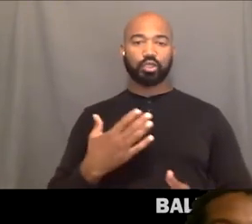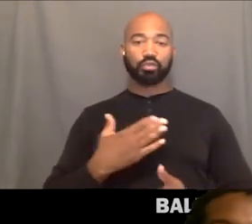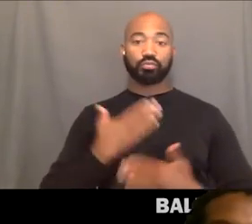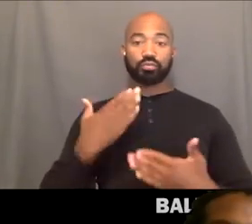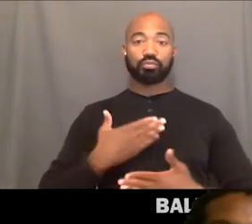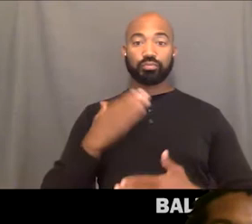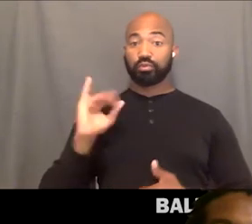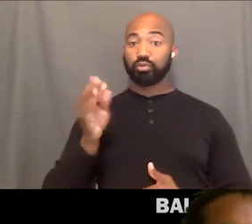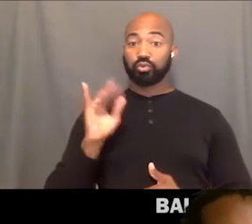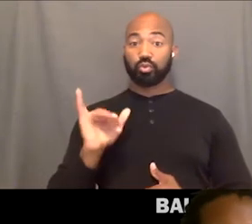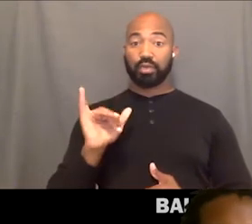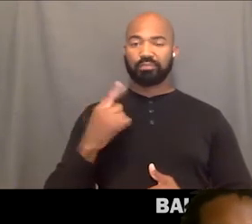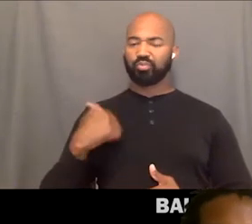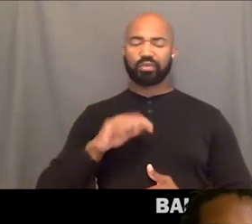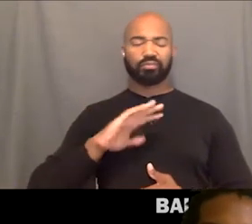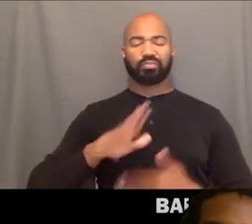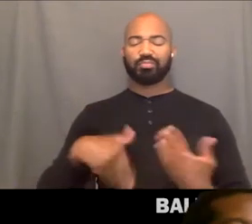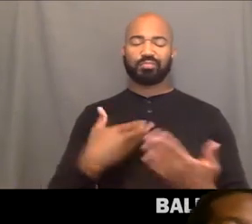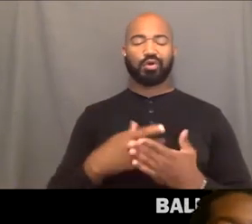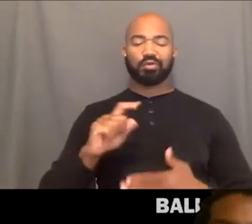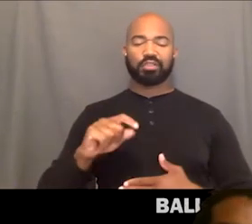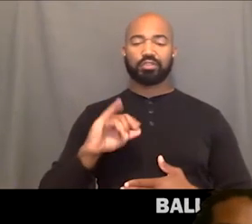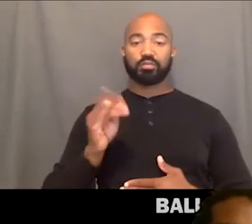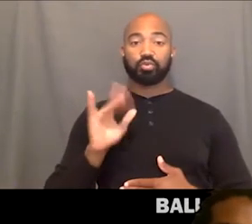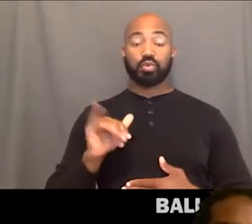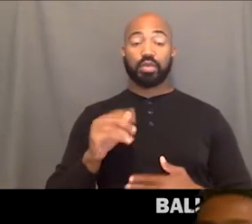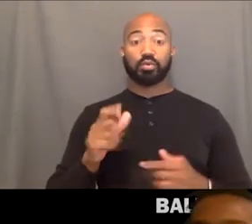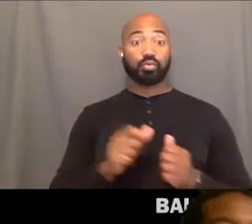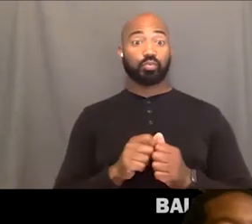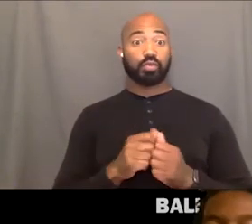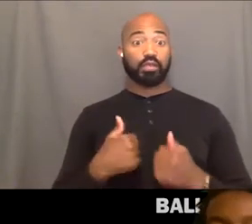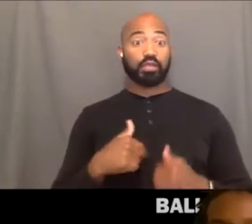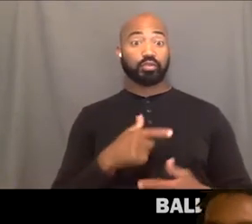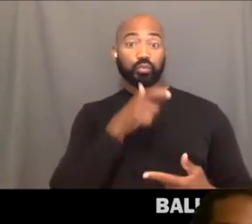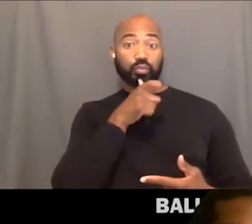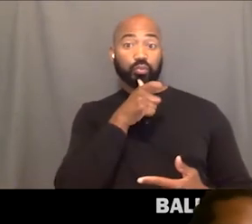Um, and with us today is the fabulous, ze famous,